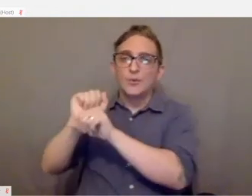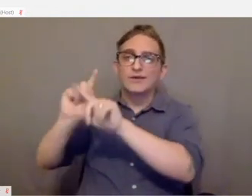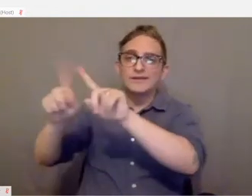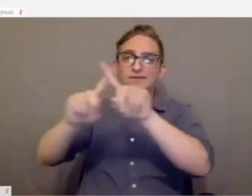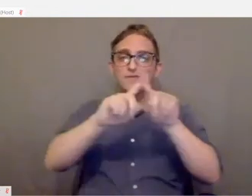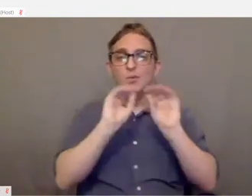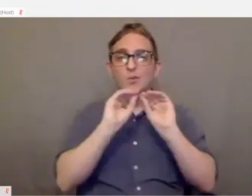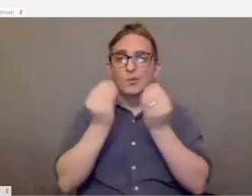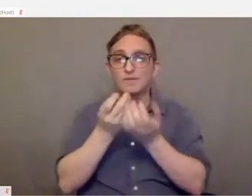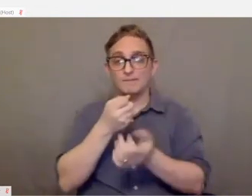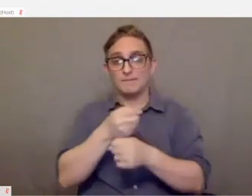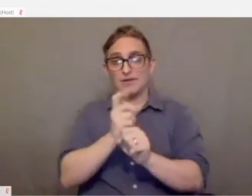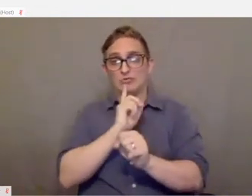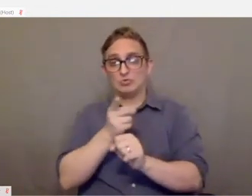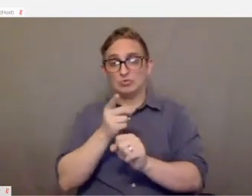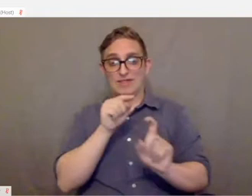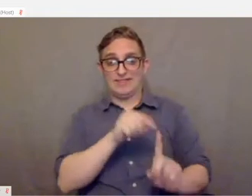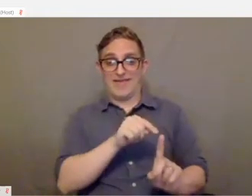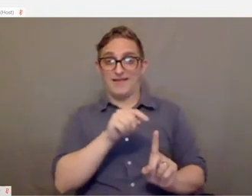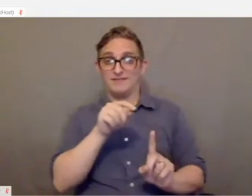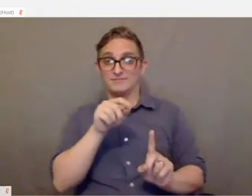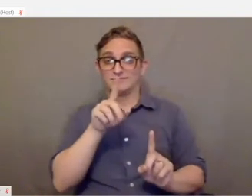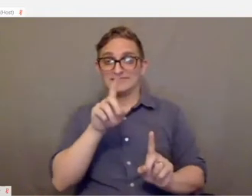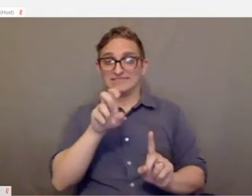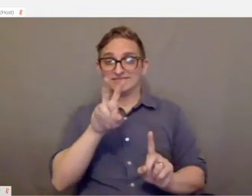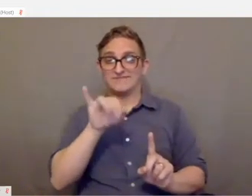to make sure that this device was as accessible as possible.